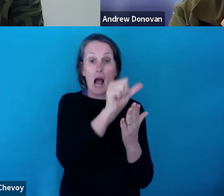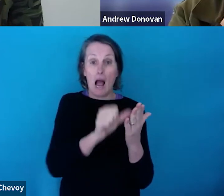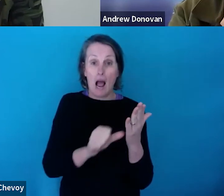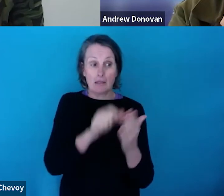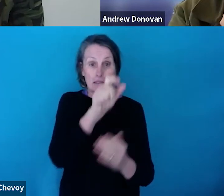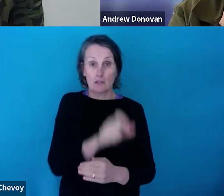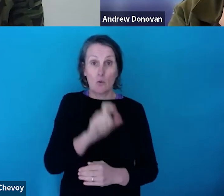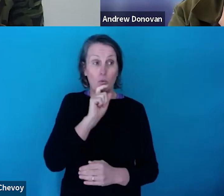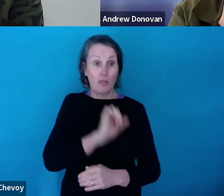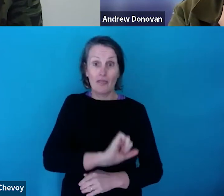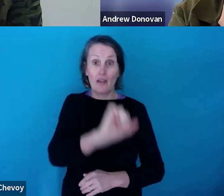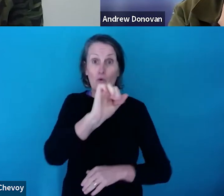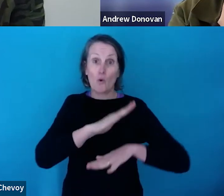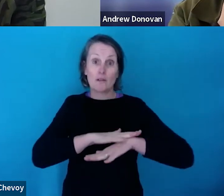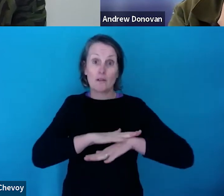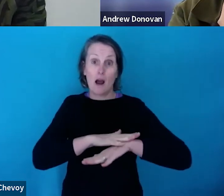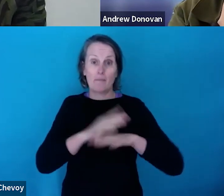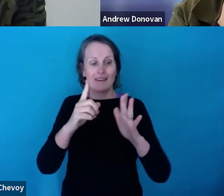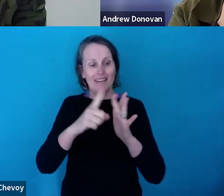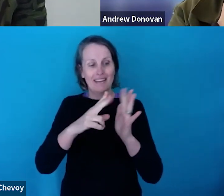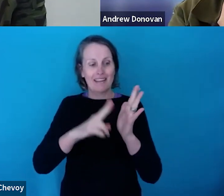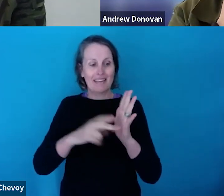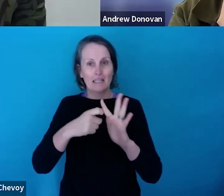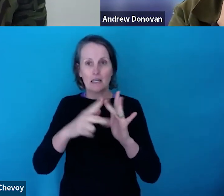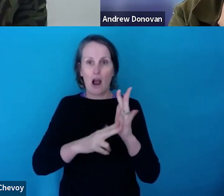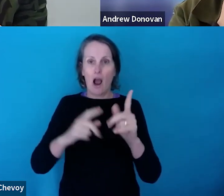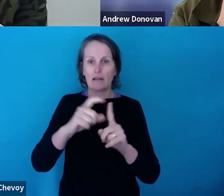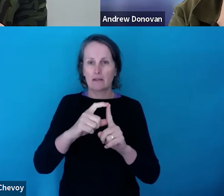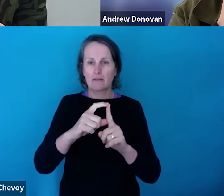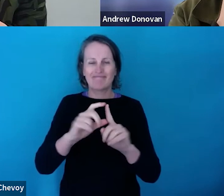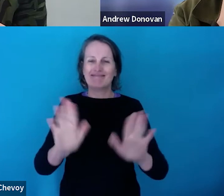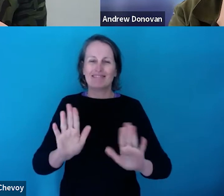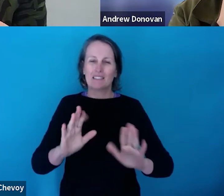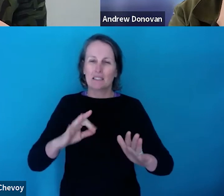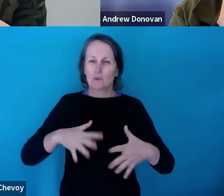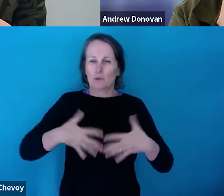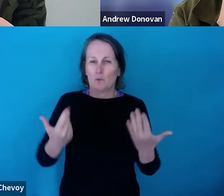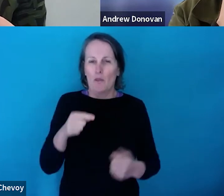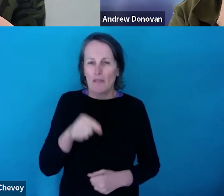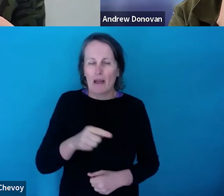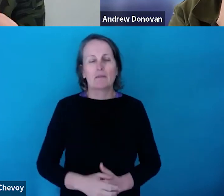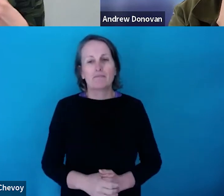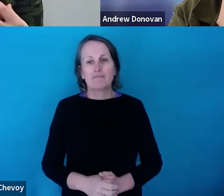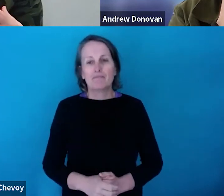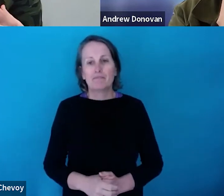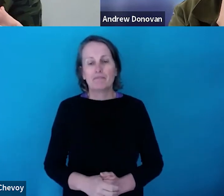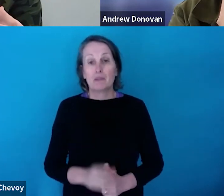time as an in kind contribution. Sometimes that will be - that will be, you know, put in as a way to say, well,